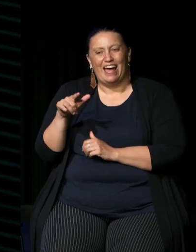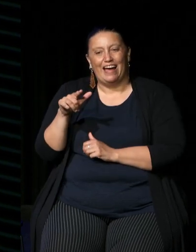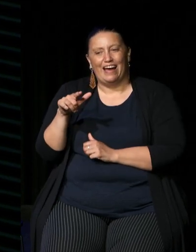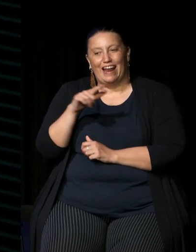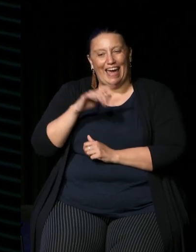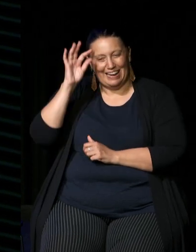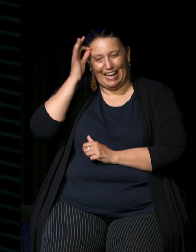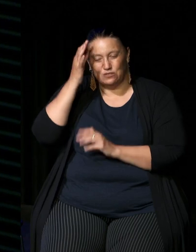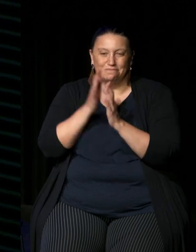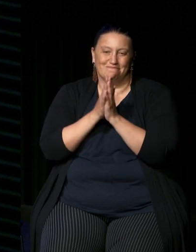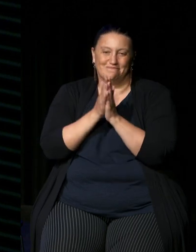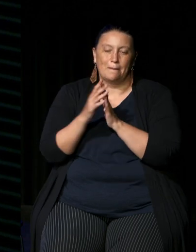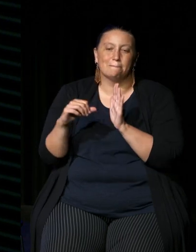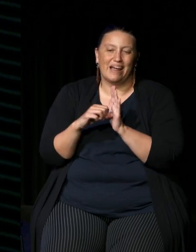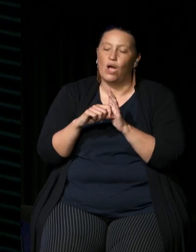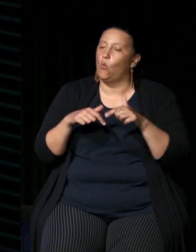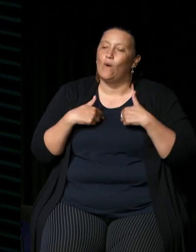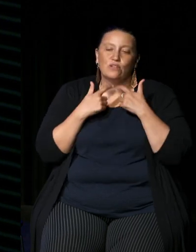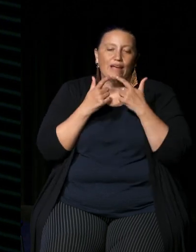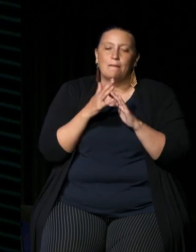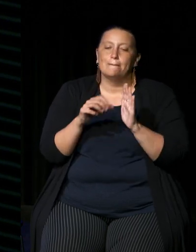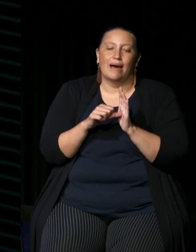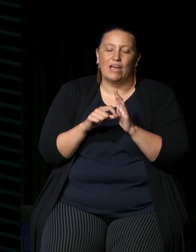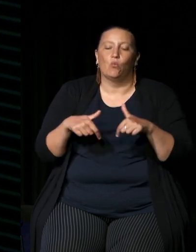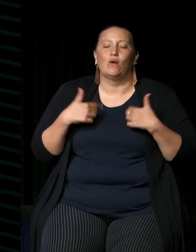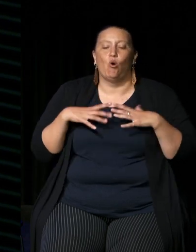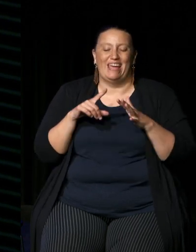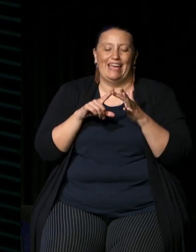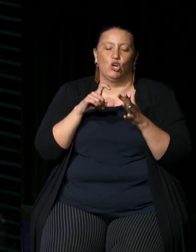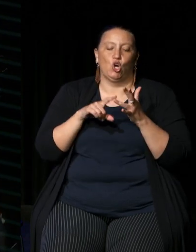for economics we're for the ecology and that's what we all are asking that's all